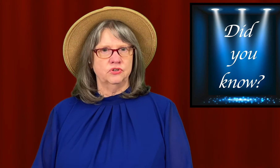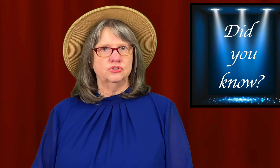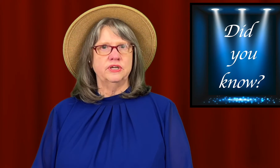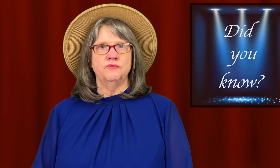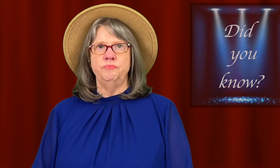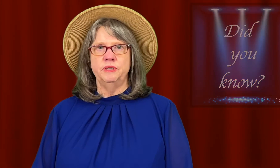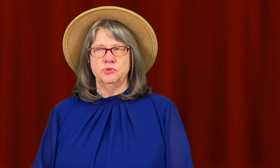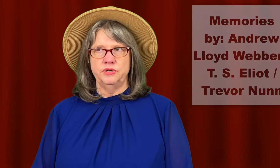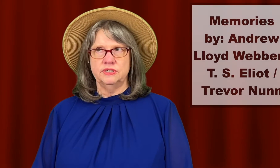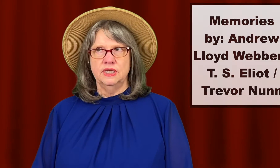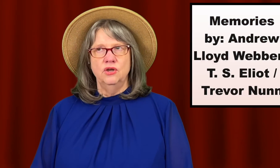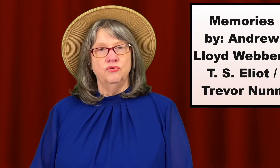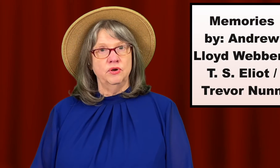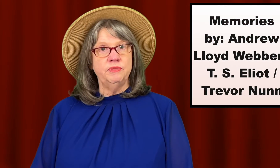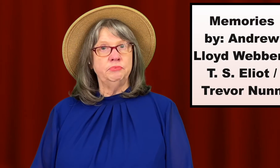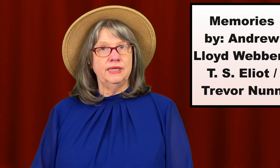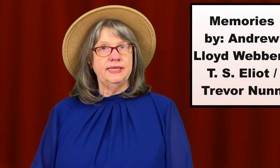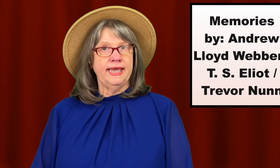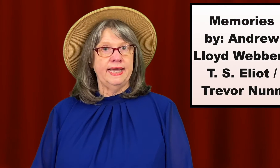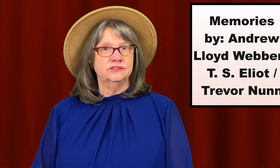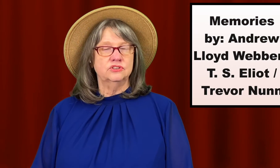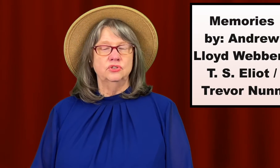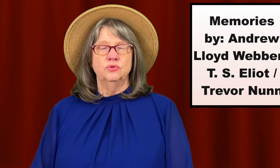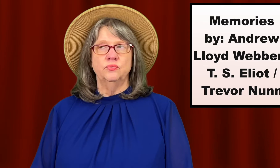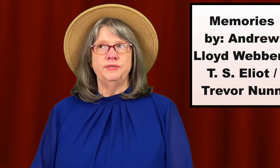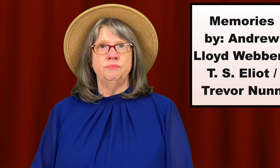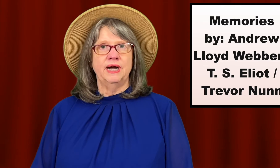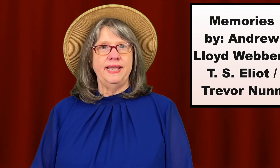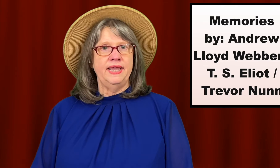verse of Memories from the play Cats, written by